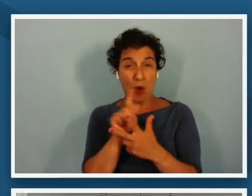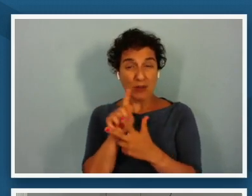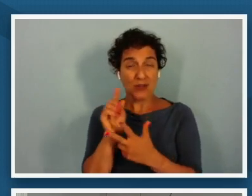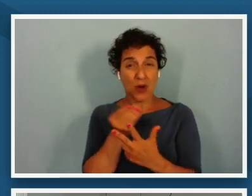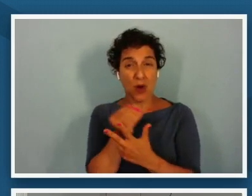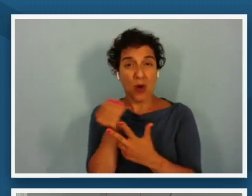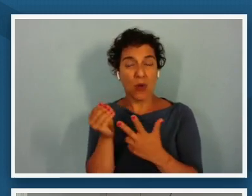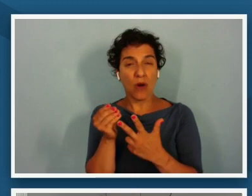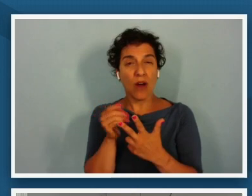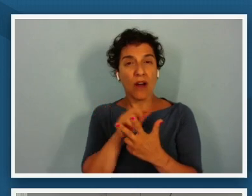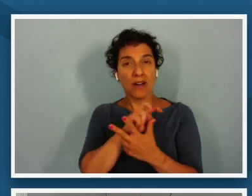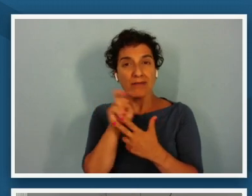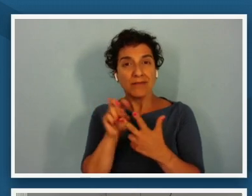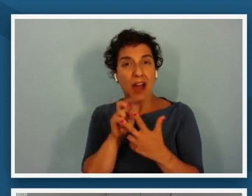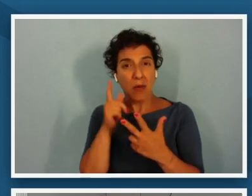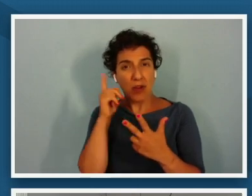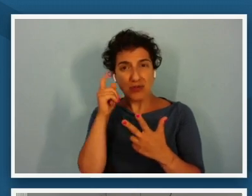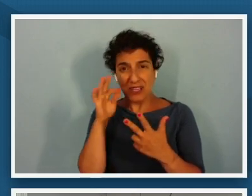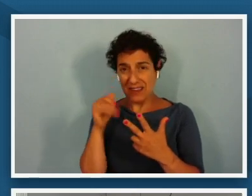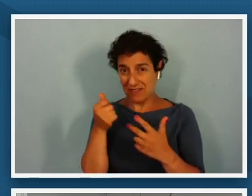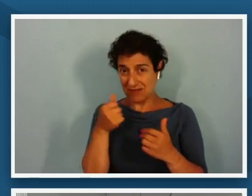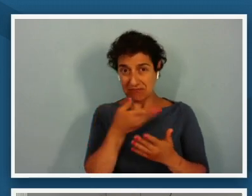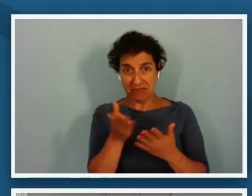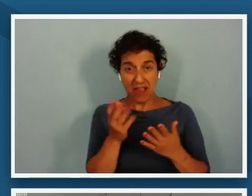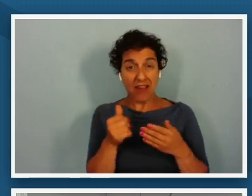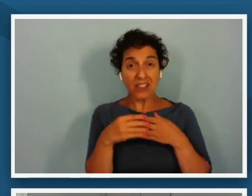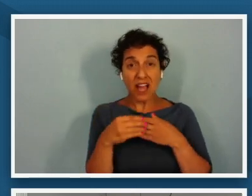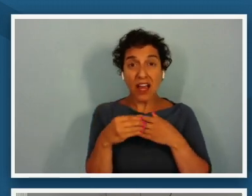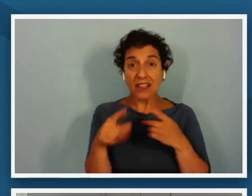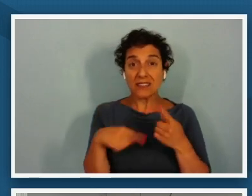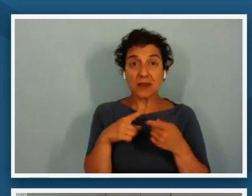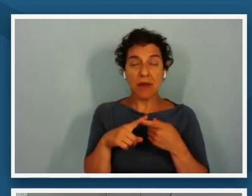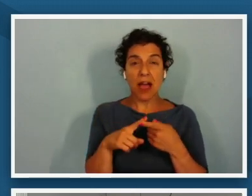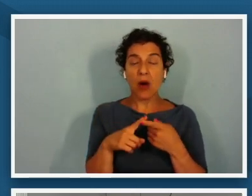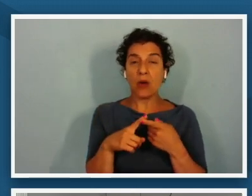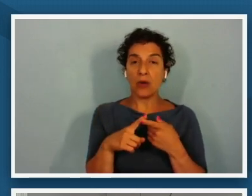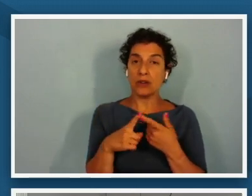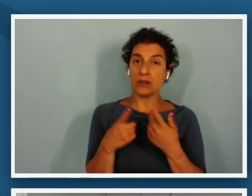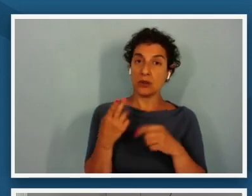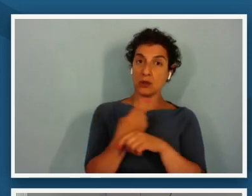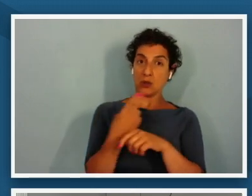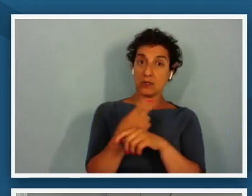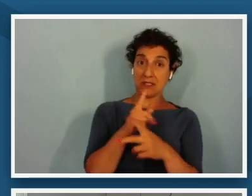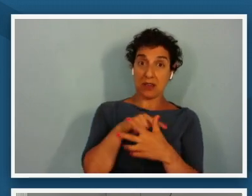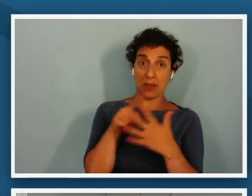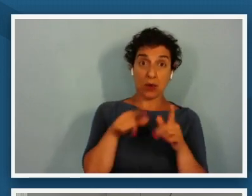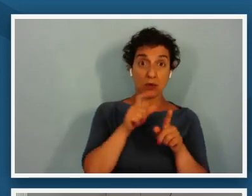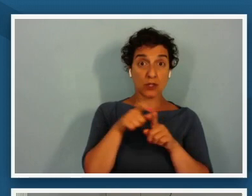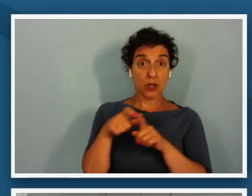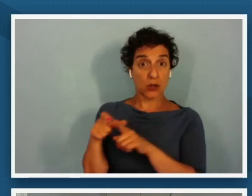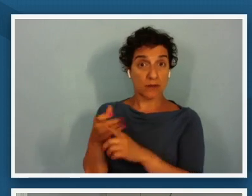if either of you have any guidance about using those terms